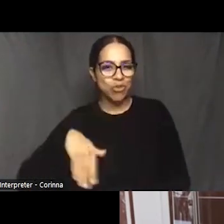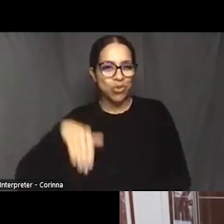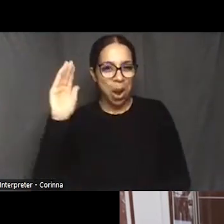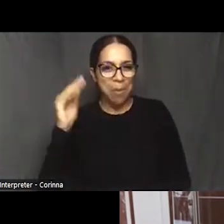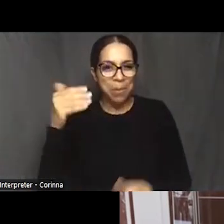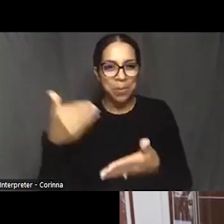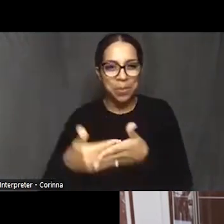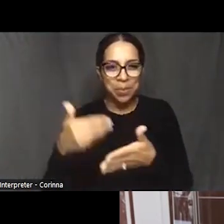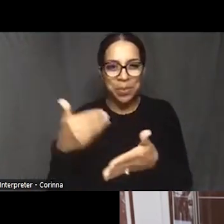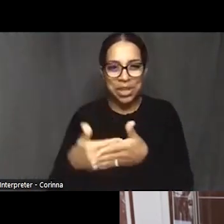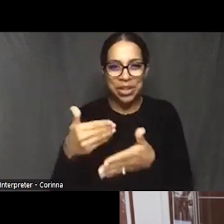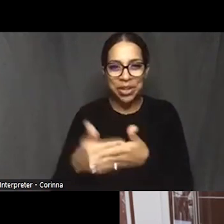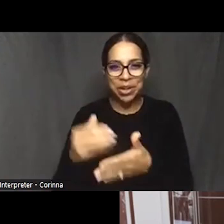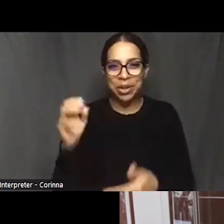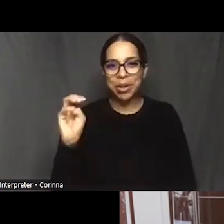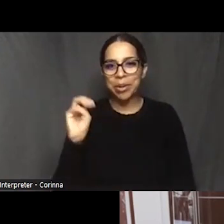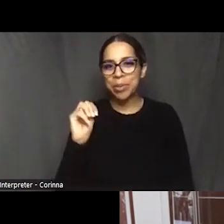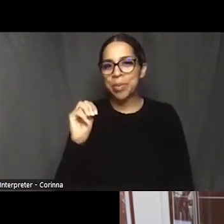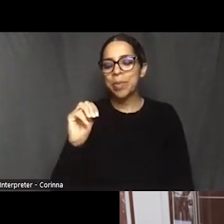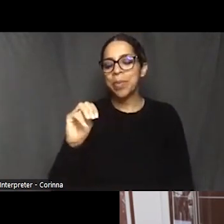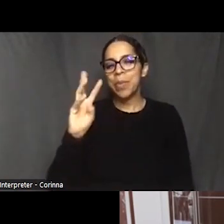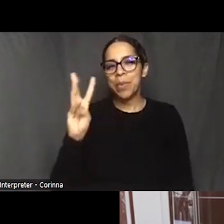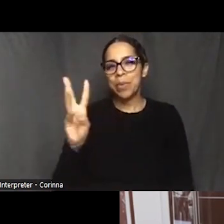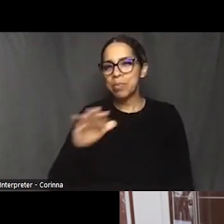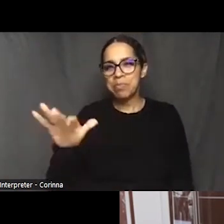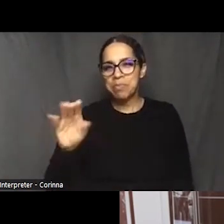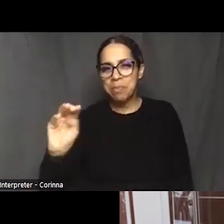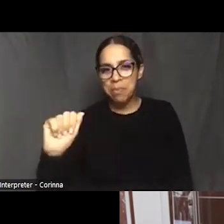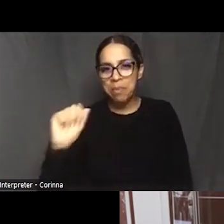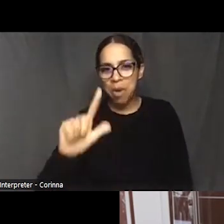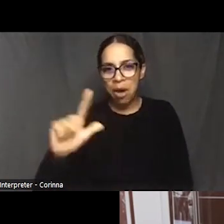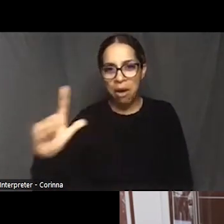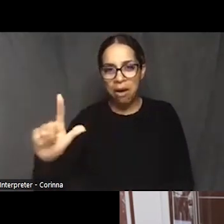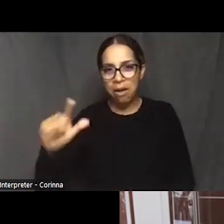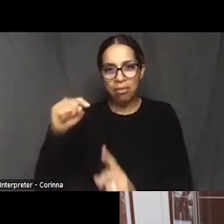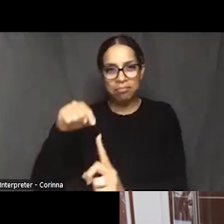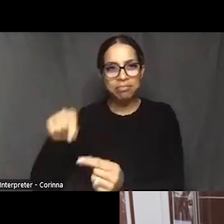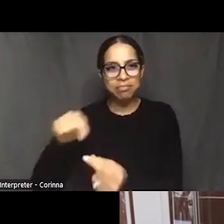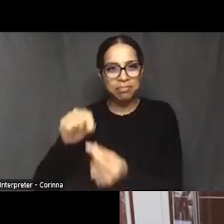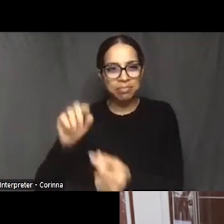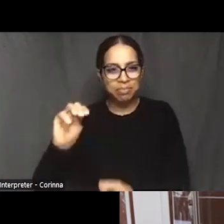So yeah, I'd made a short film